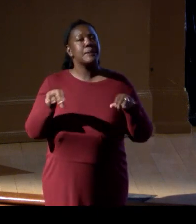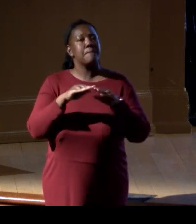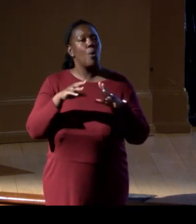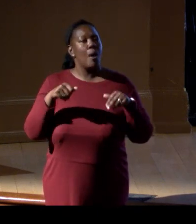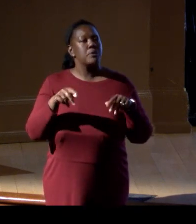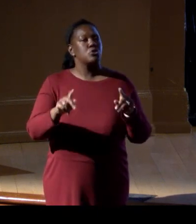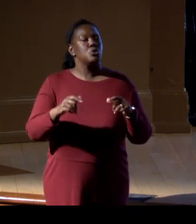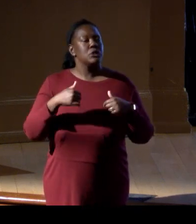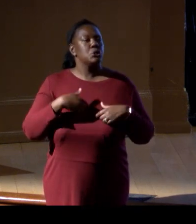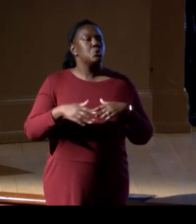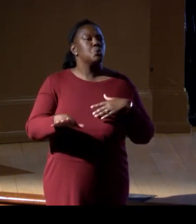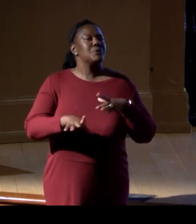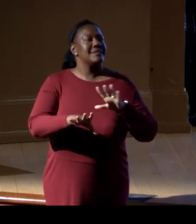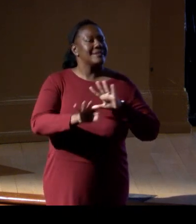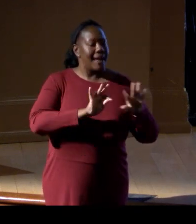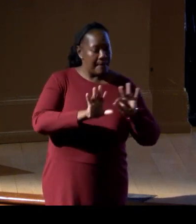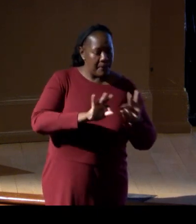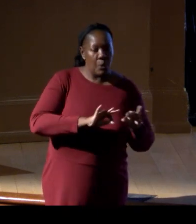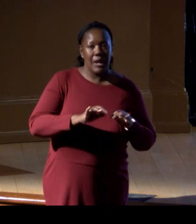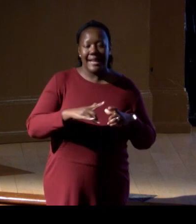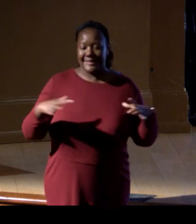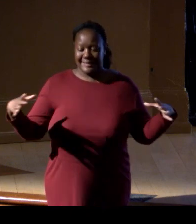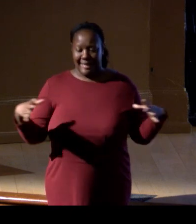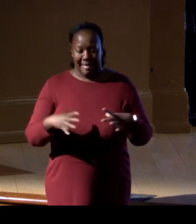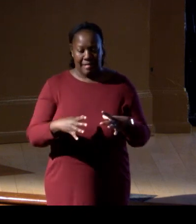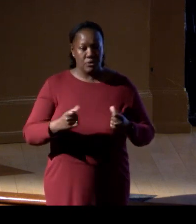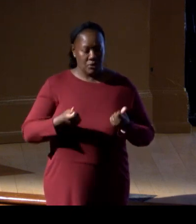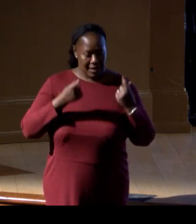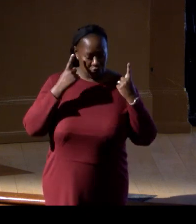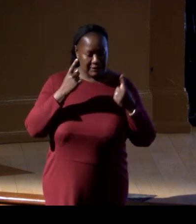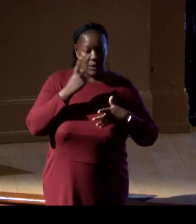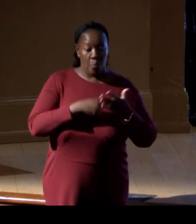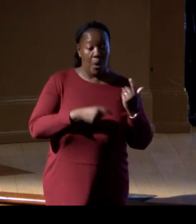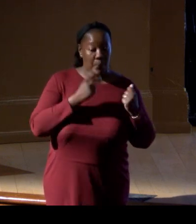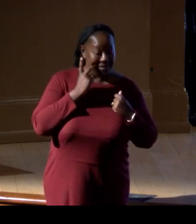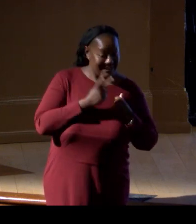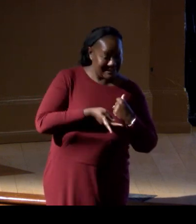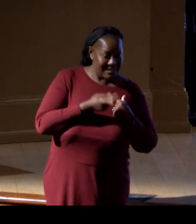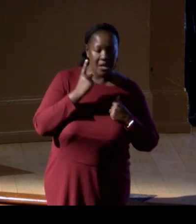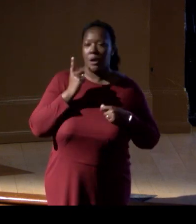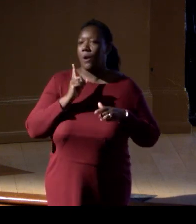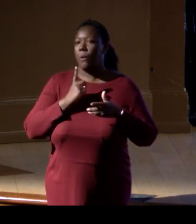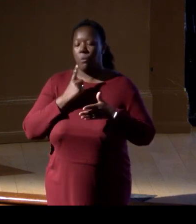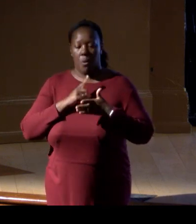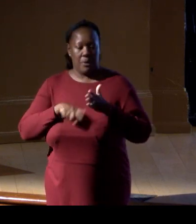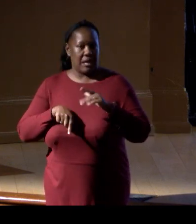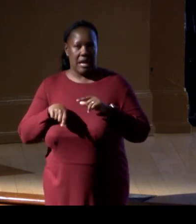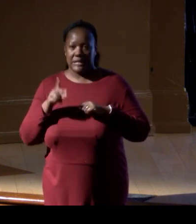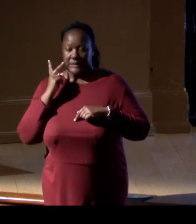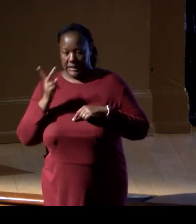and to understand the things that we can see and that we cannot see. Particularly in the world that I work in,